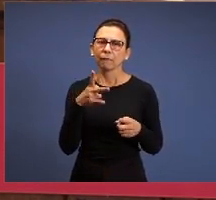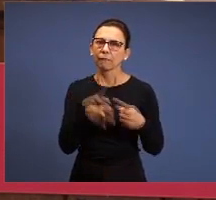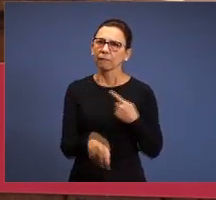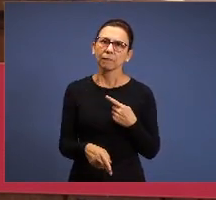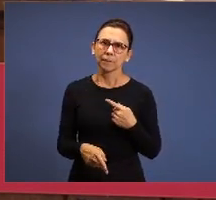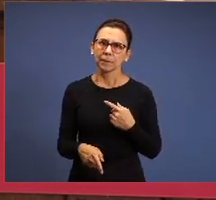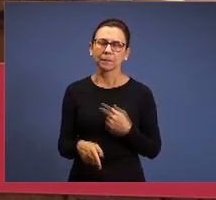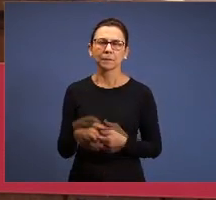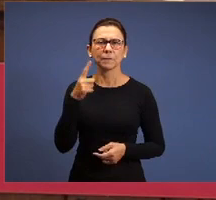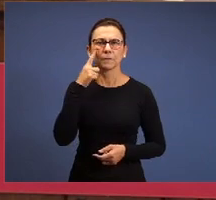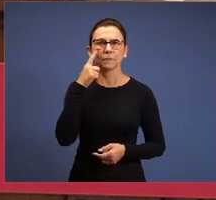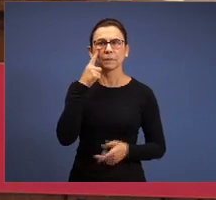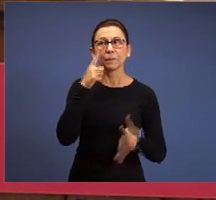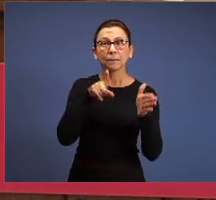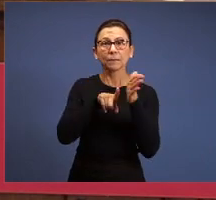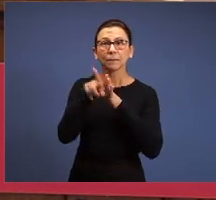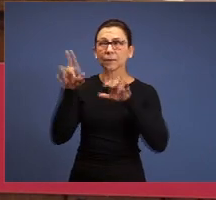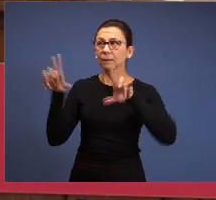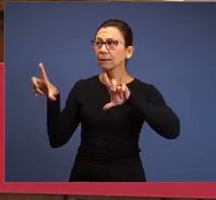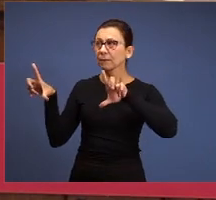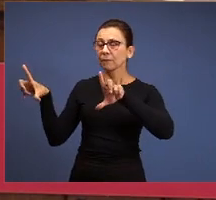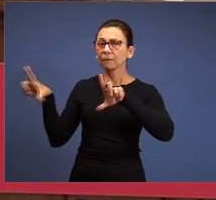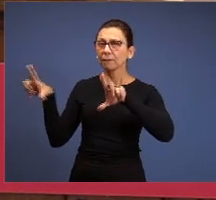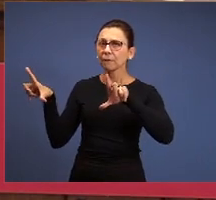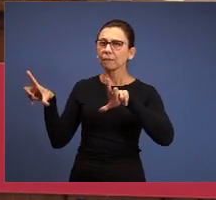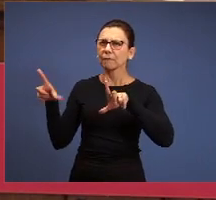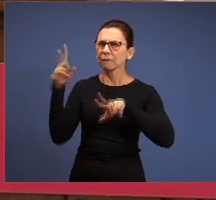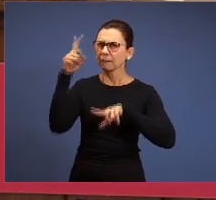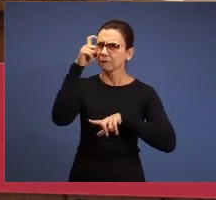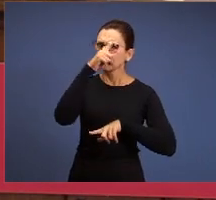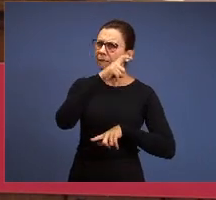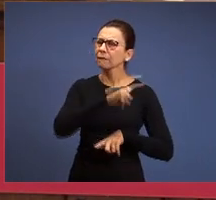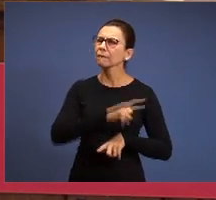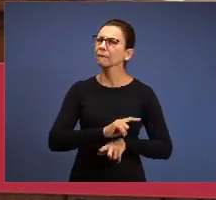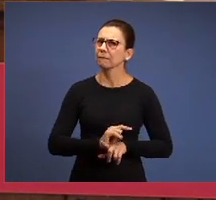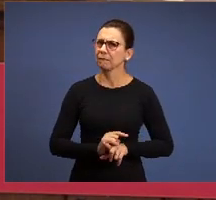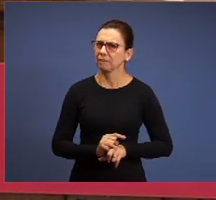the questions we’ll ask today, they are a little bit difficult, because we're understanding